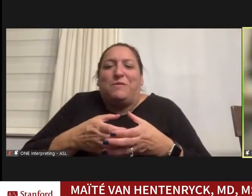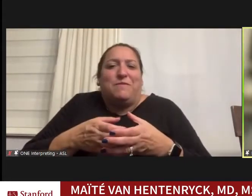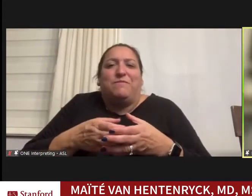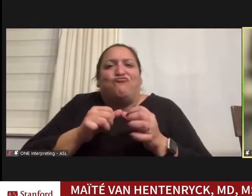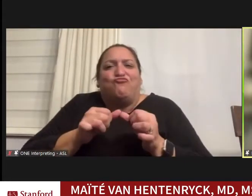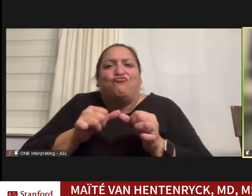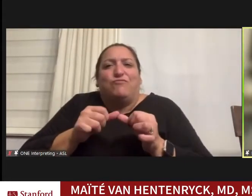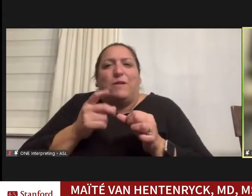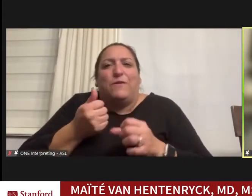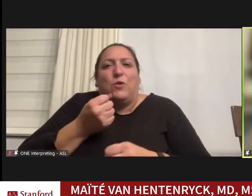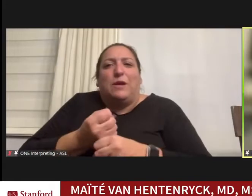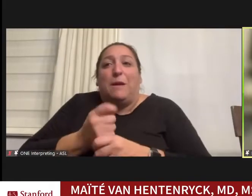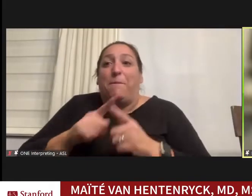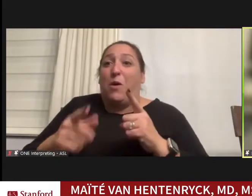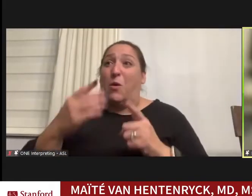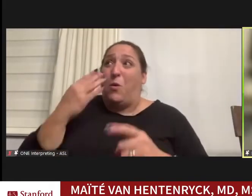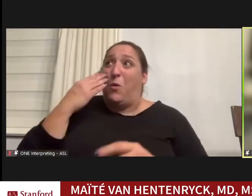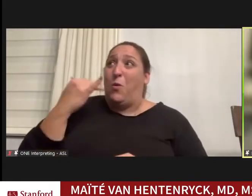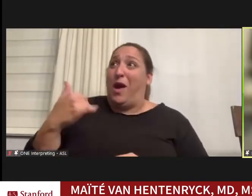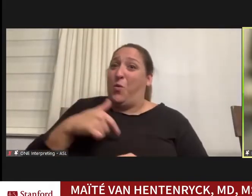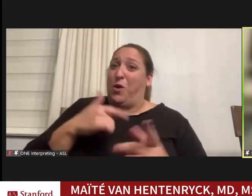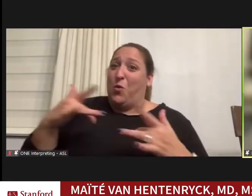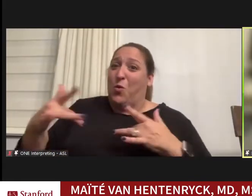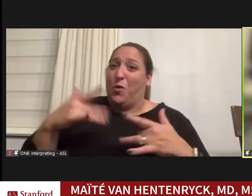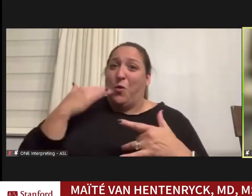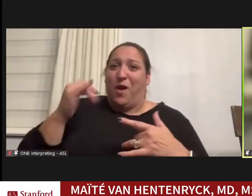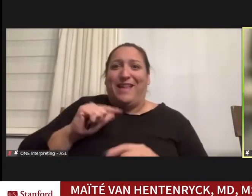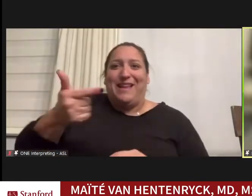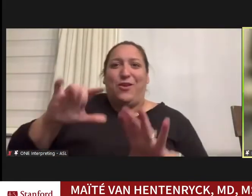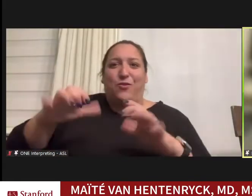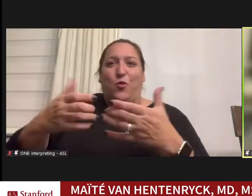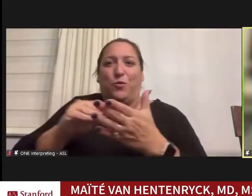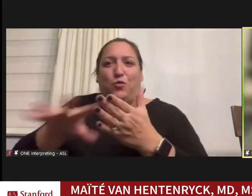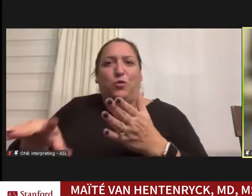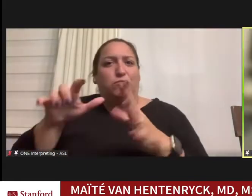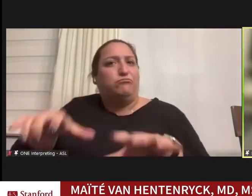don't why we were worried because the next group of students just really took this and ran.